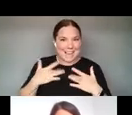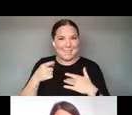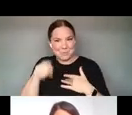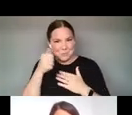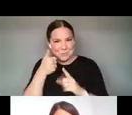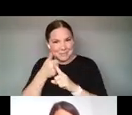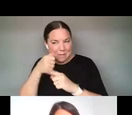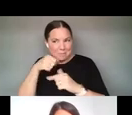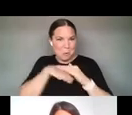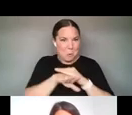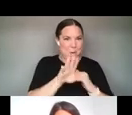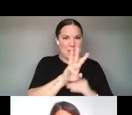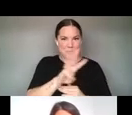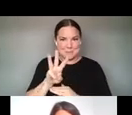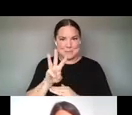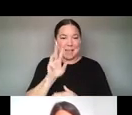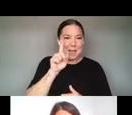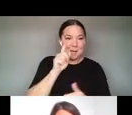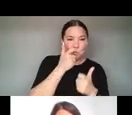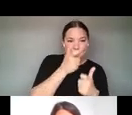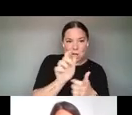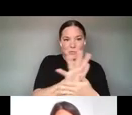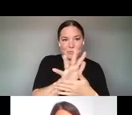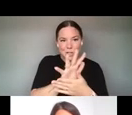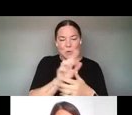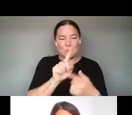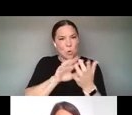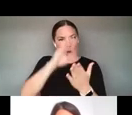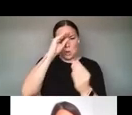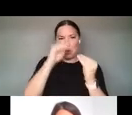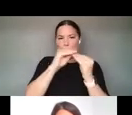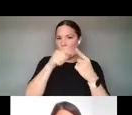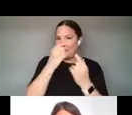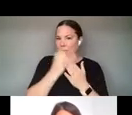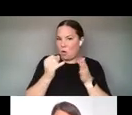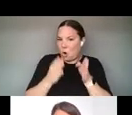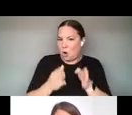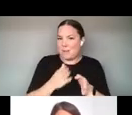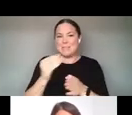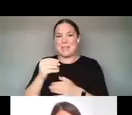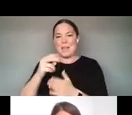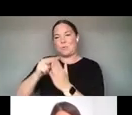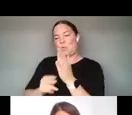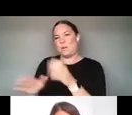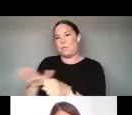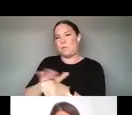AND CHECK OUT THE VIDEOS OF THESE ARTISTS AND ALSO READ THROUGH THE REPORT WHICH IS OVER 150 PAGES